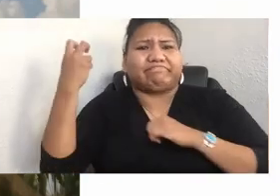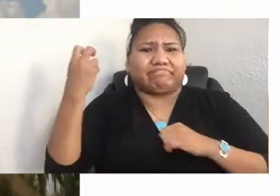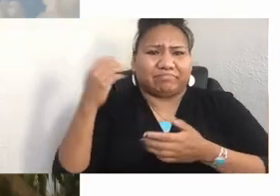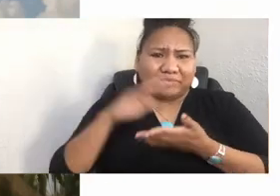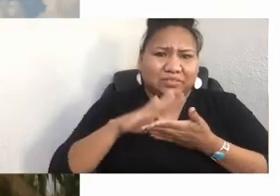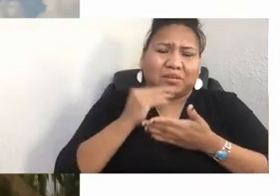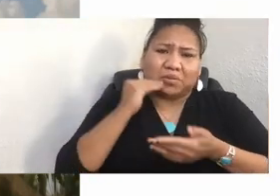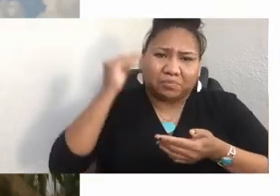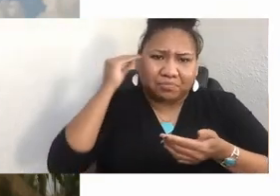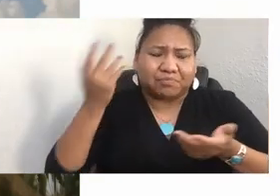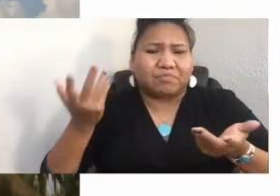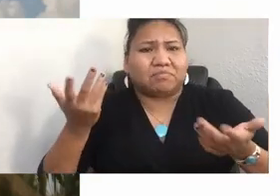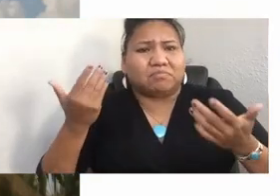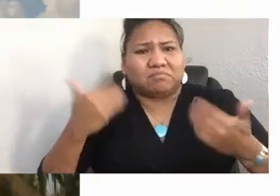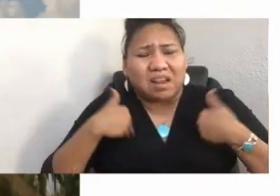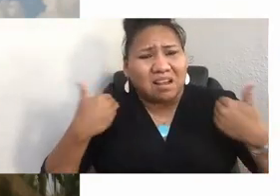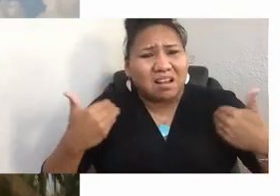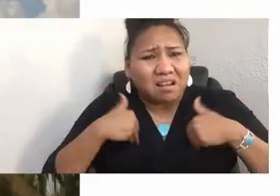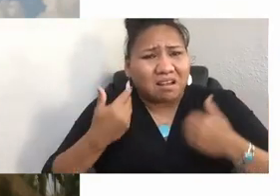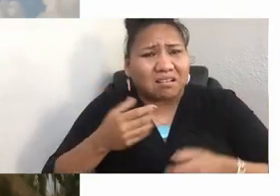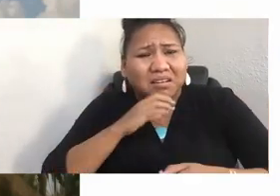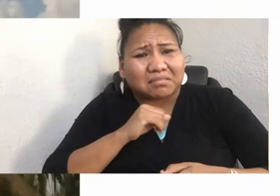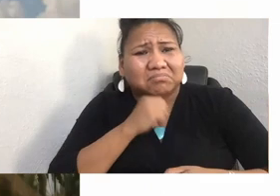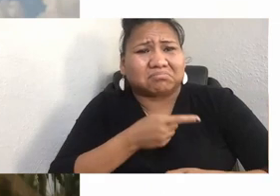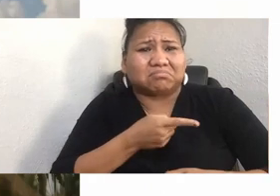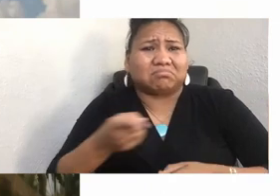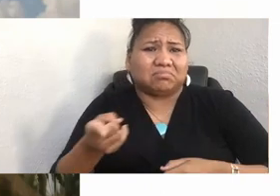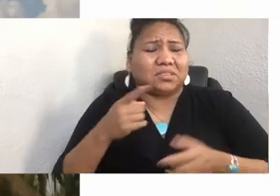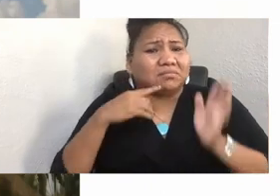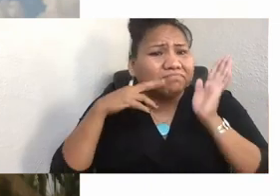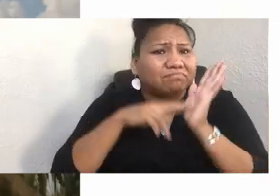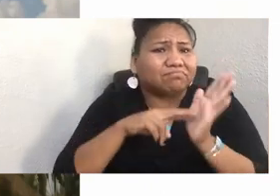In research on my dissertation, the youngest child I found reference to in a boarding school